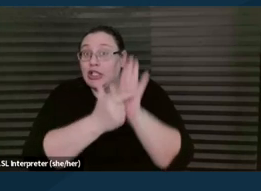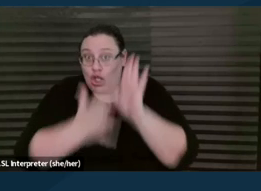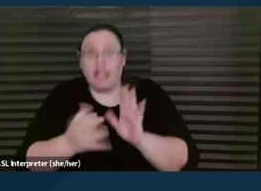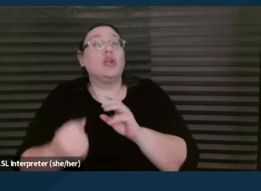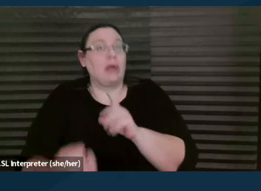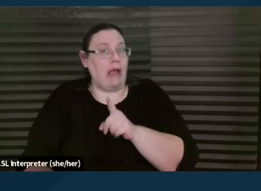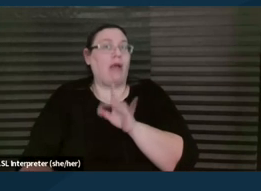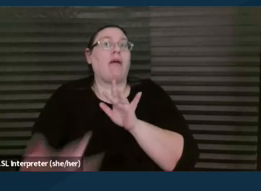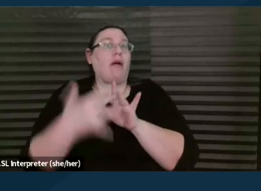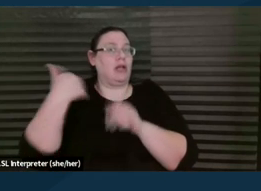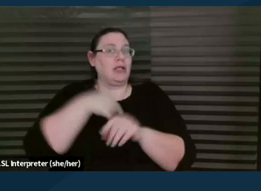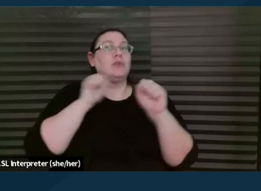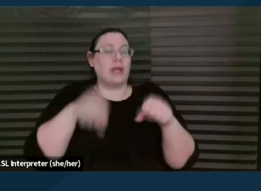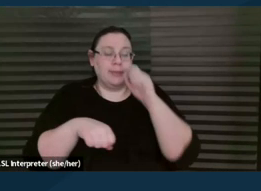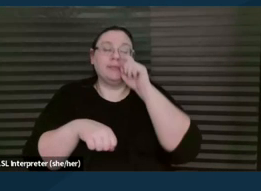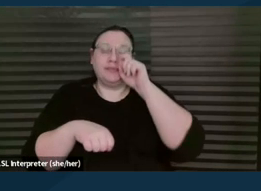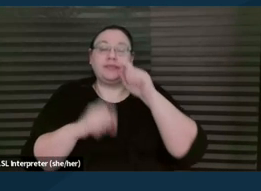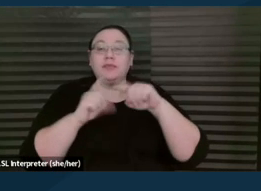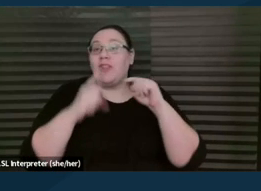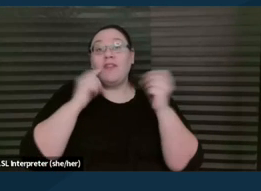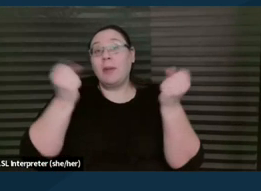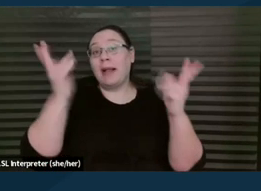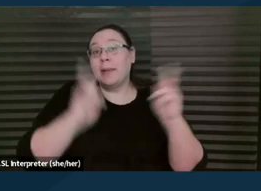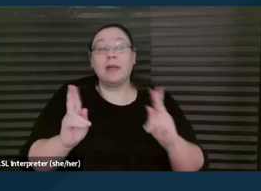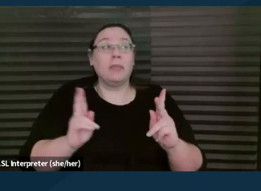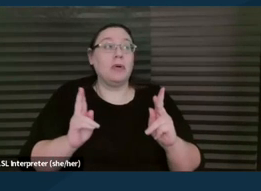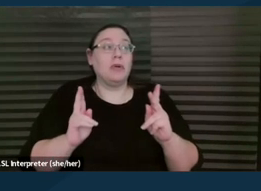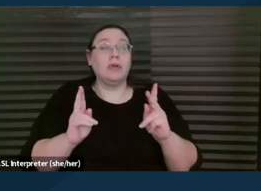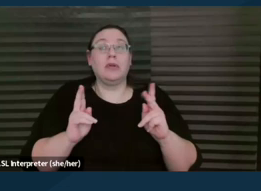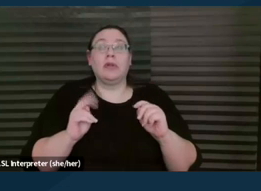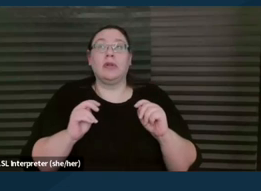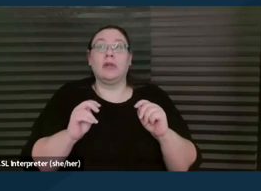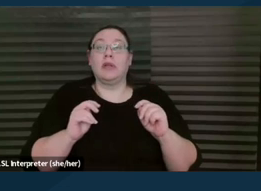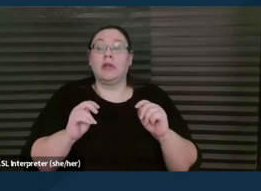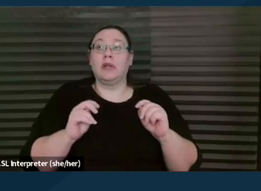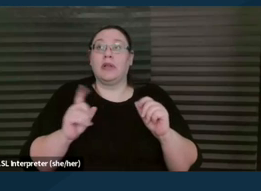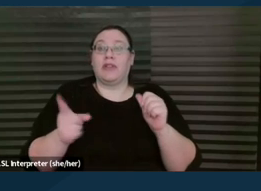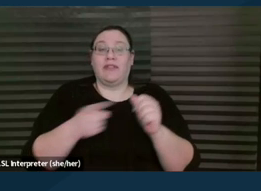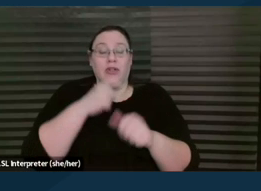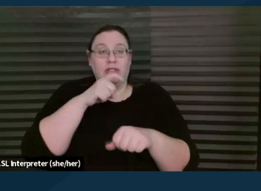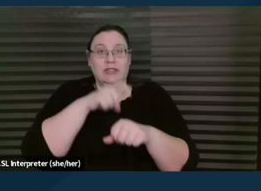But for many people, their first encounter with their child's rights